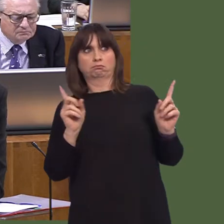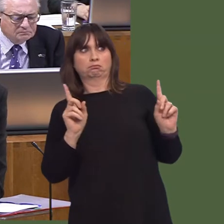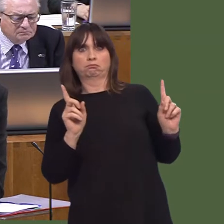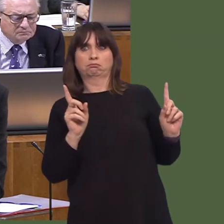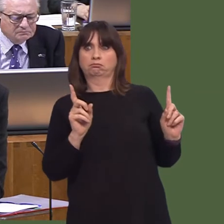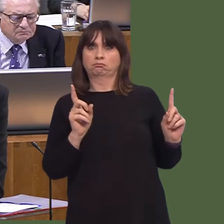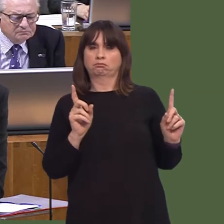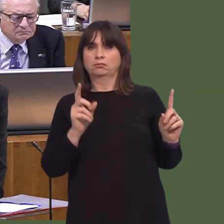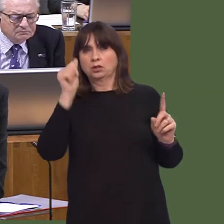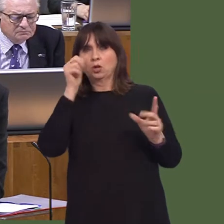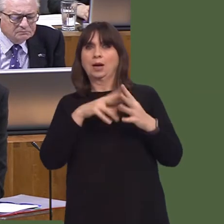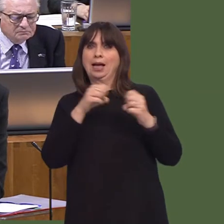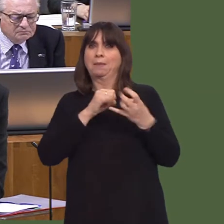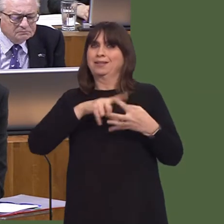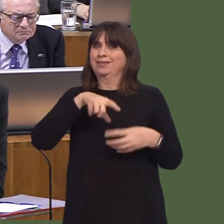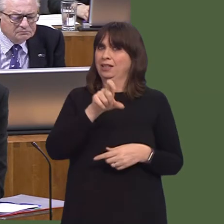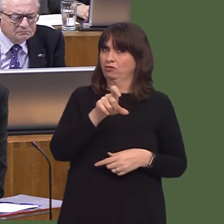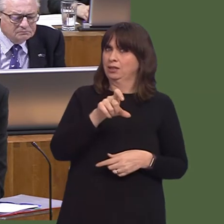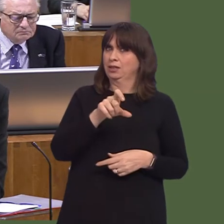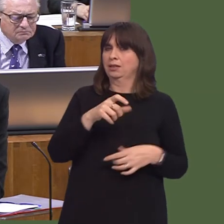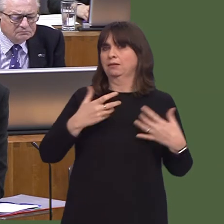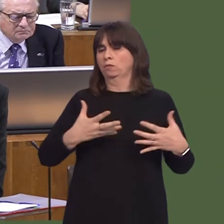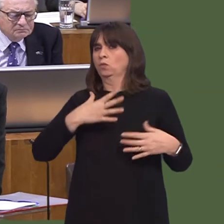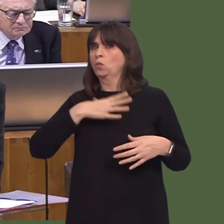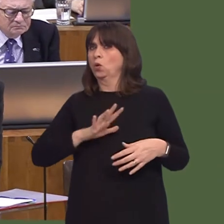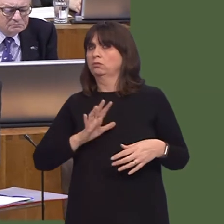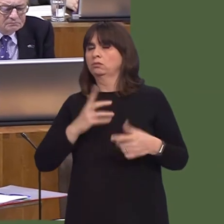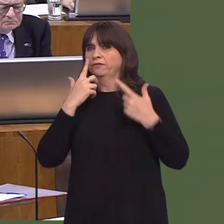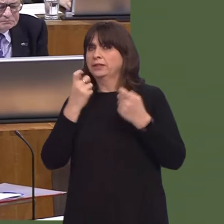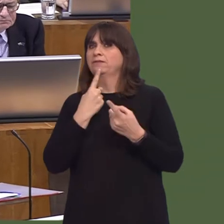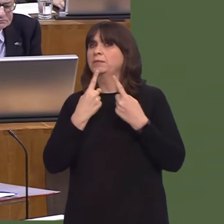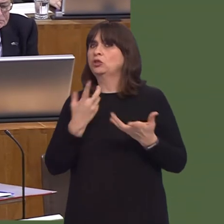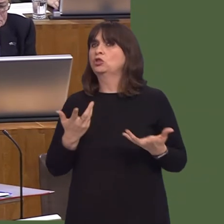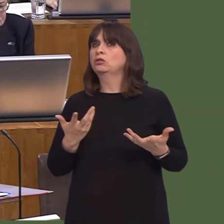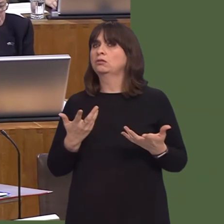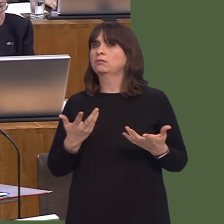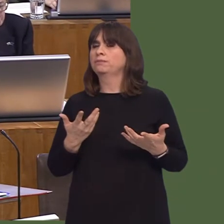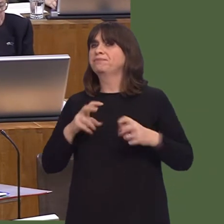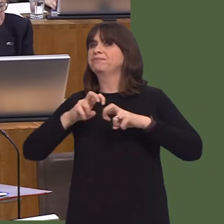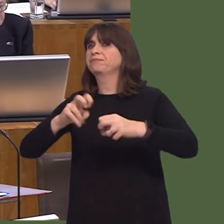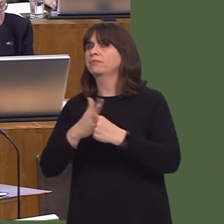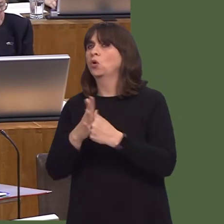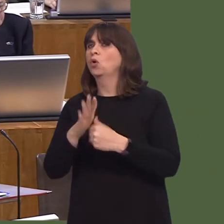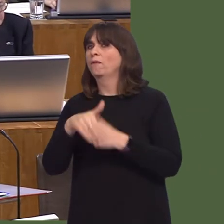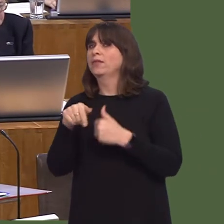this is a concern that has arisen in other areas of public services: there's lots of reporting, not so much doing.